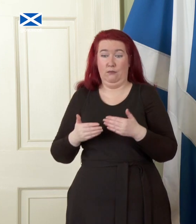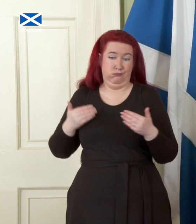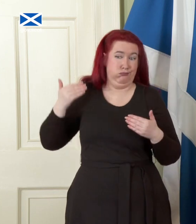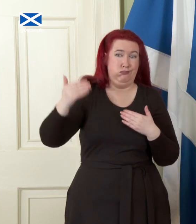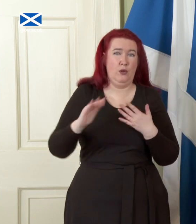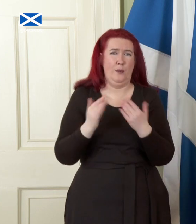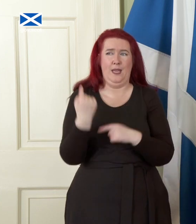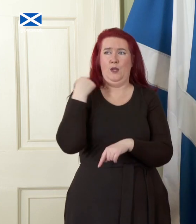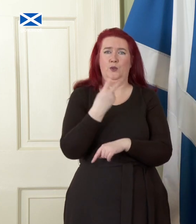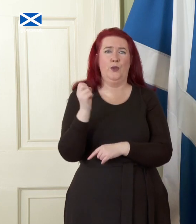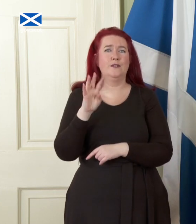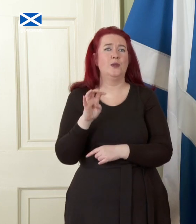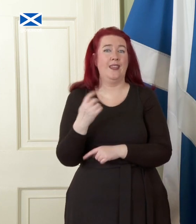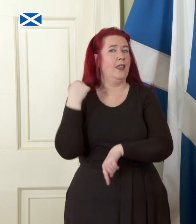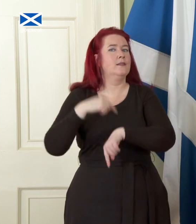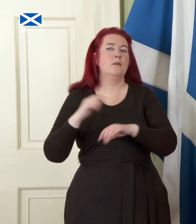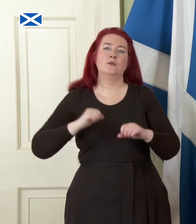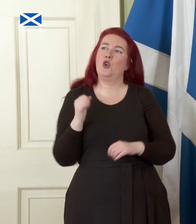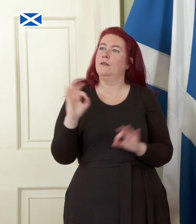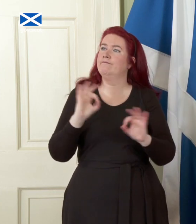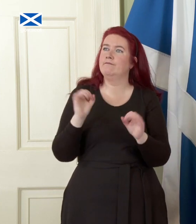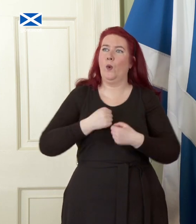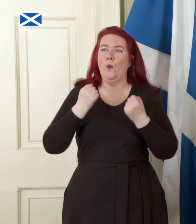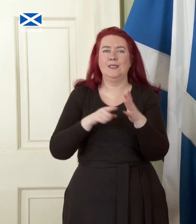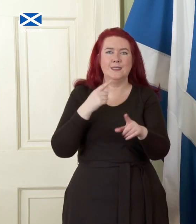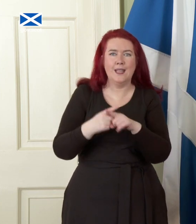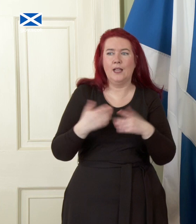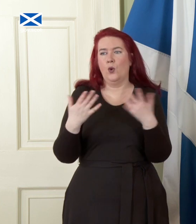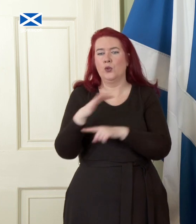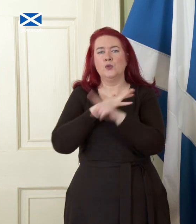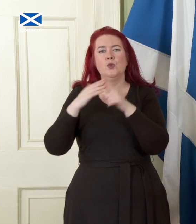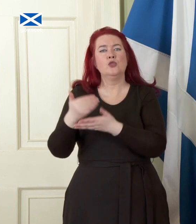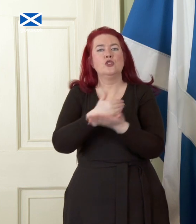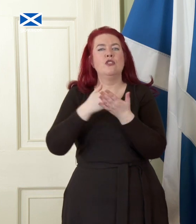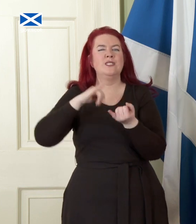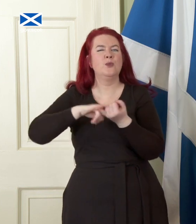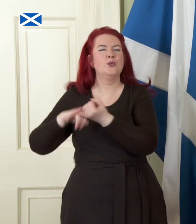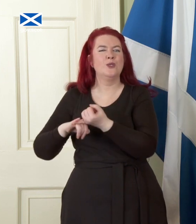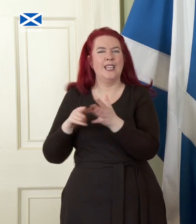Back then, Scotland didn't have its own tax or social security agencies. We do now. Indeed there